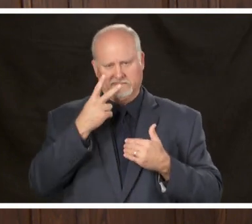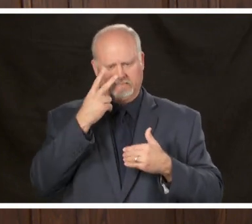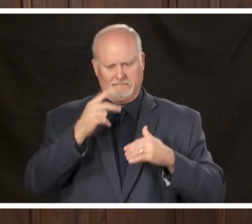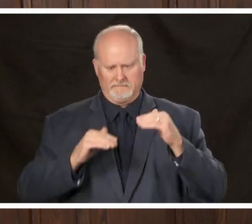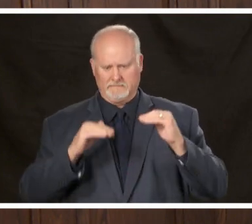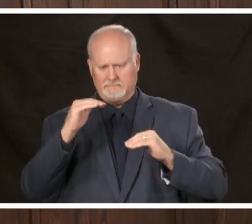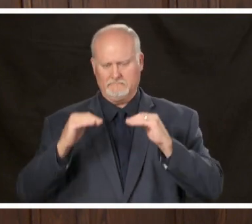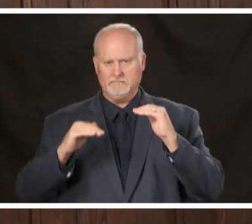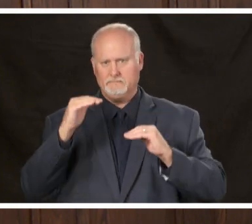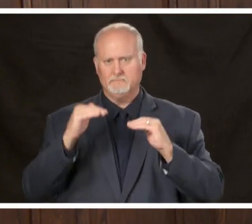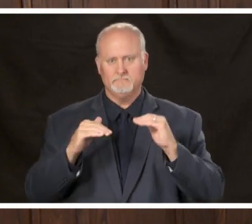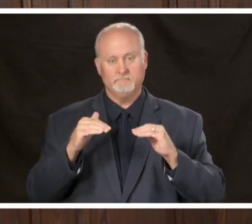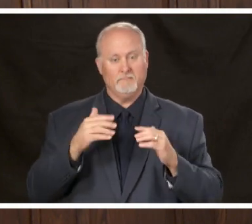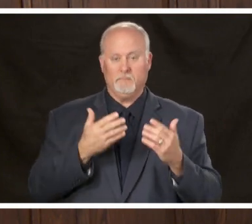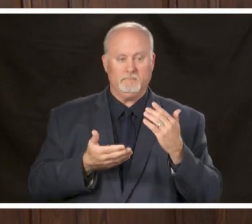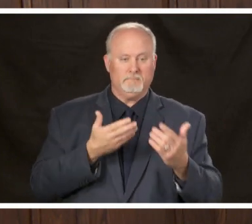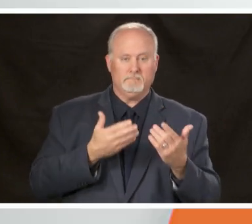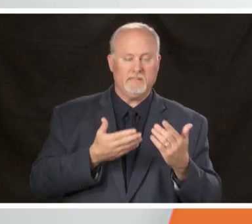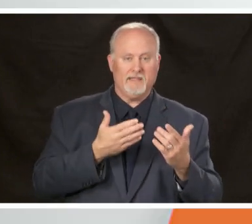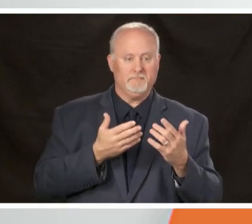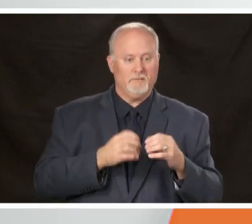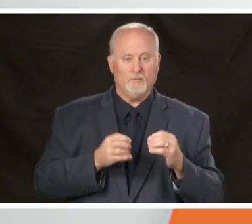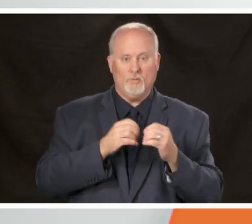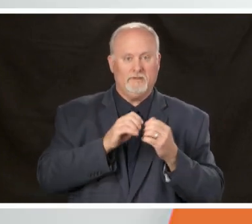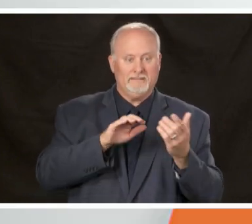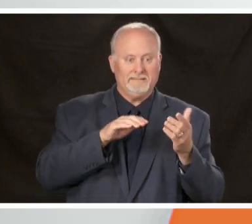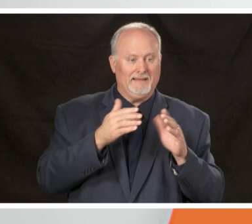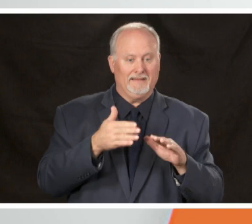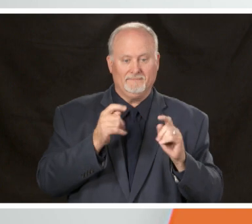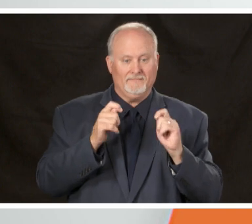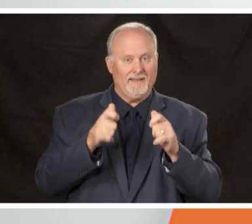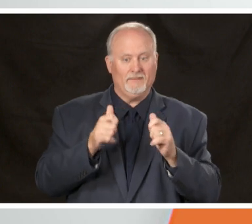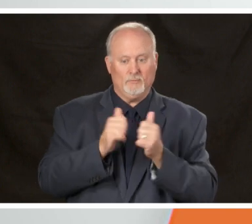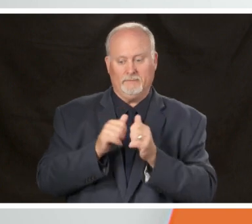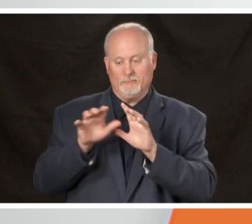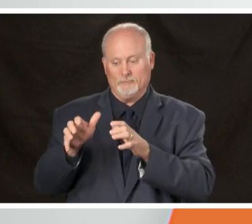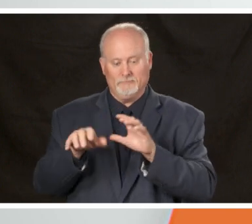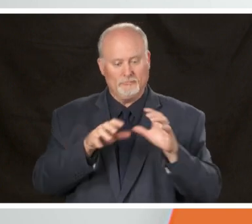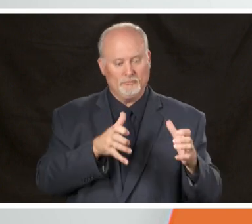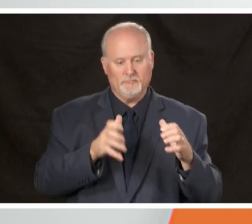may have an uptick in deaths suddenly that could skew those one way or the